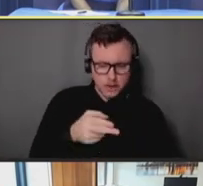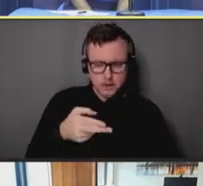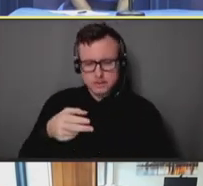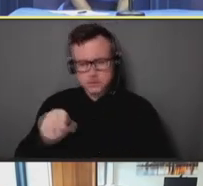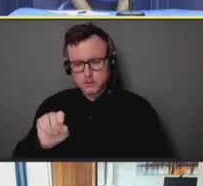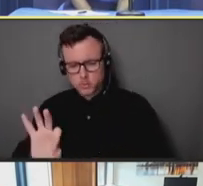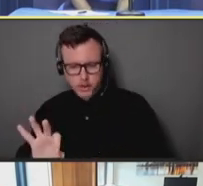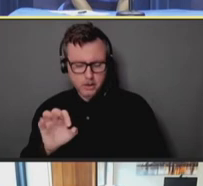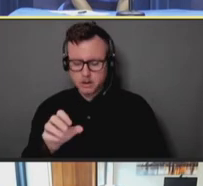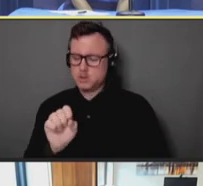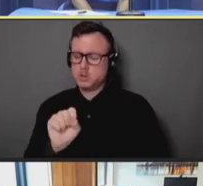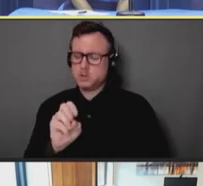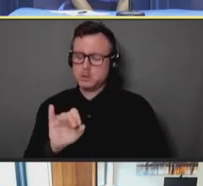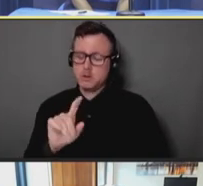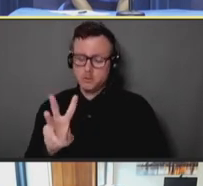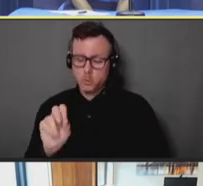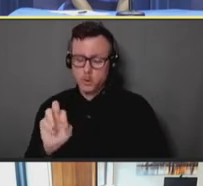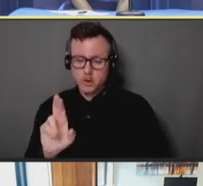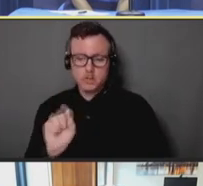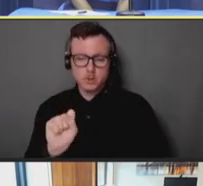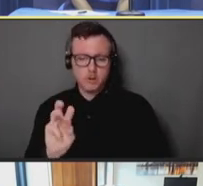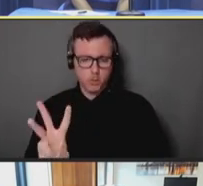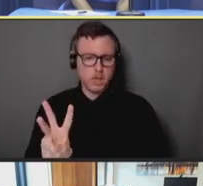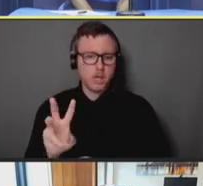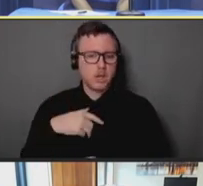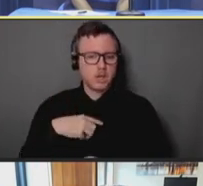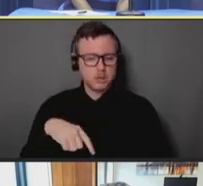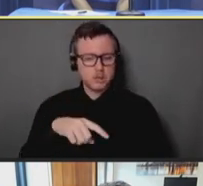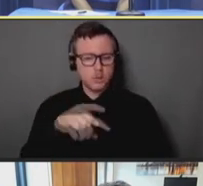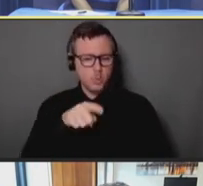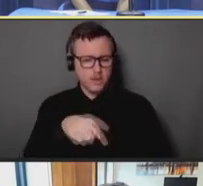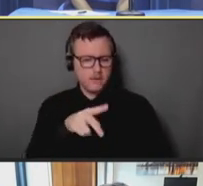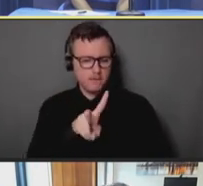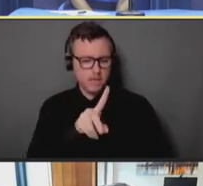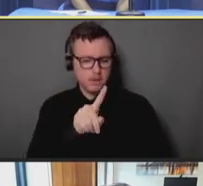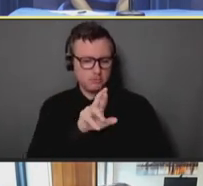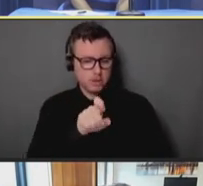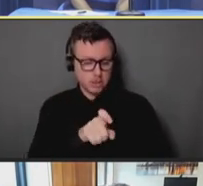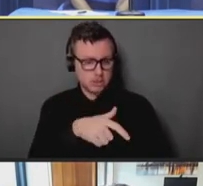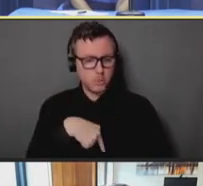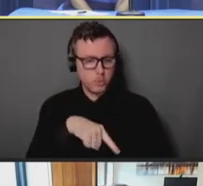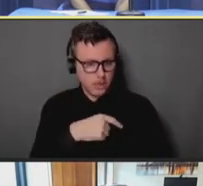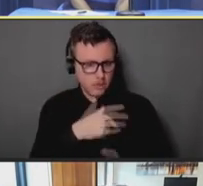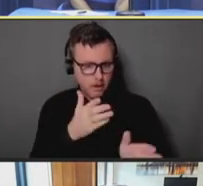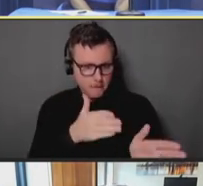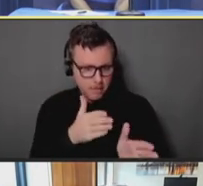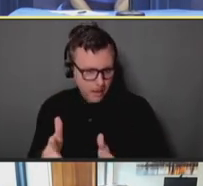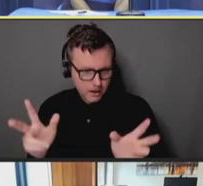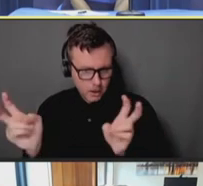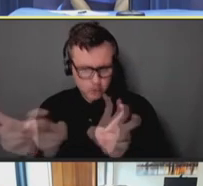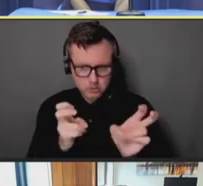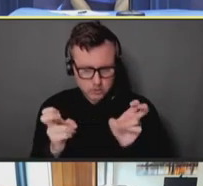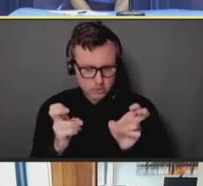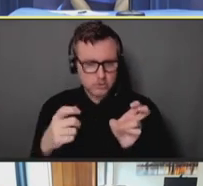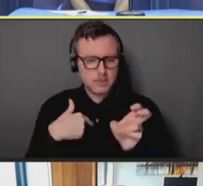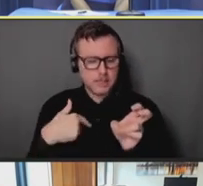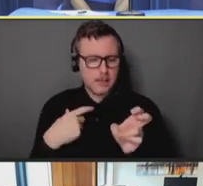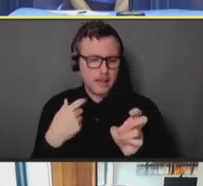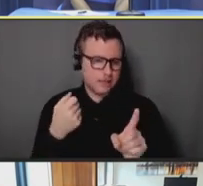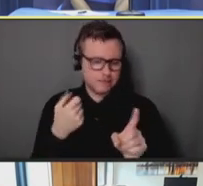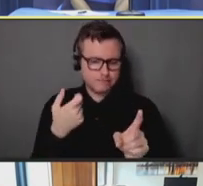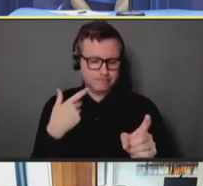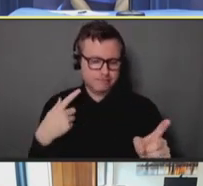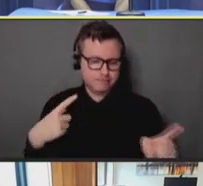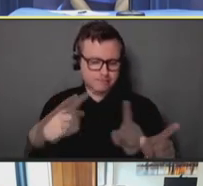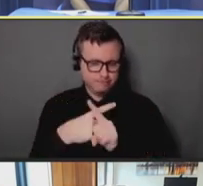So we are planning that those issues that plagued us during monkeypox roll out will not be the same